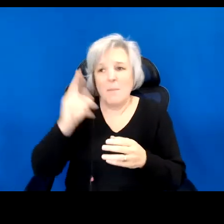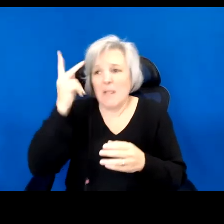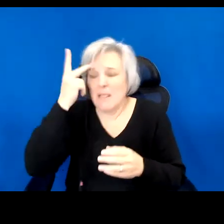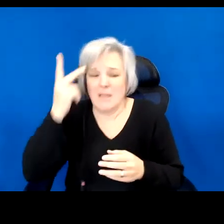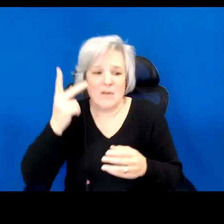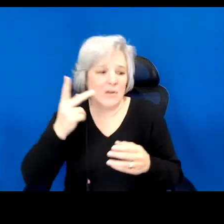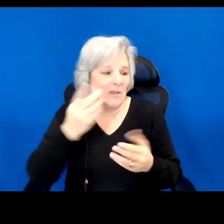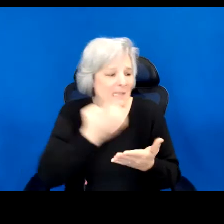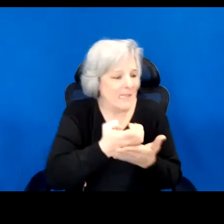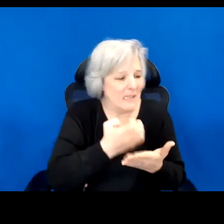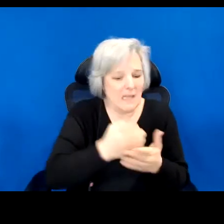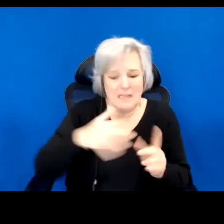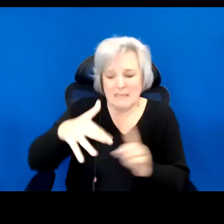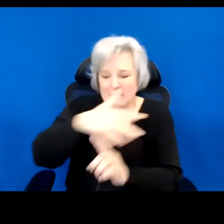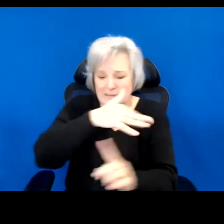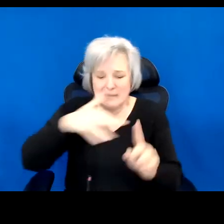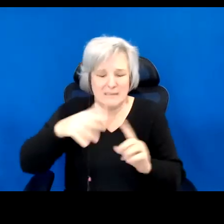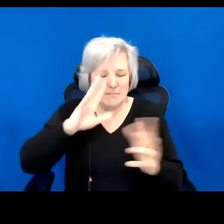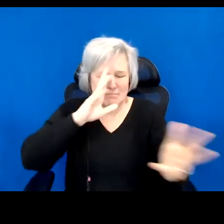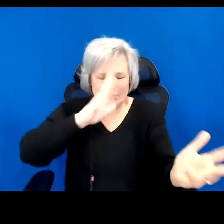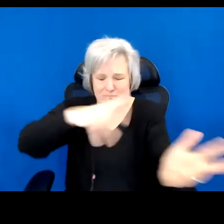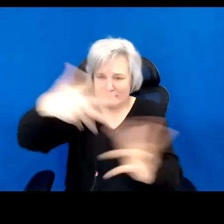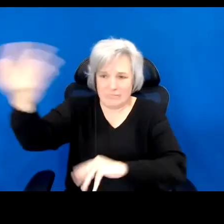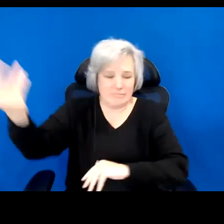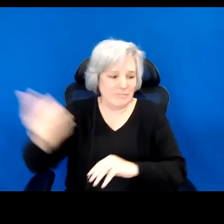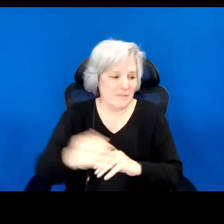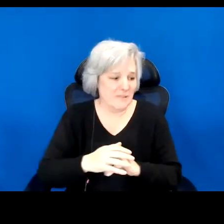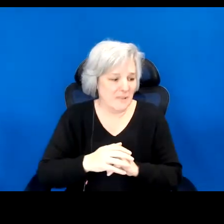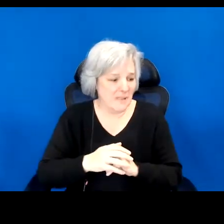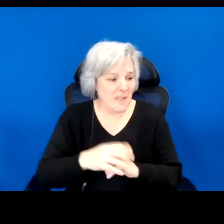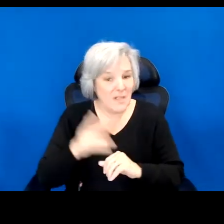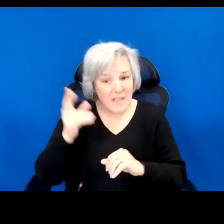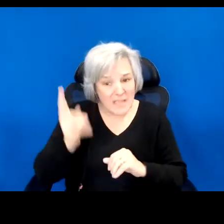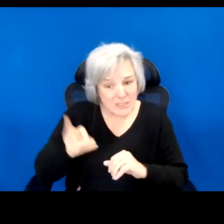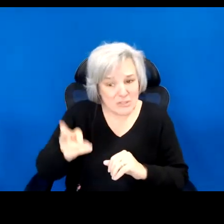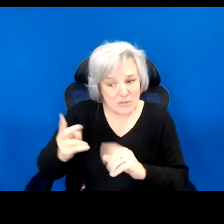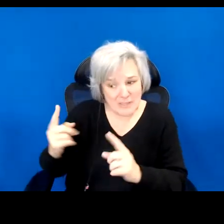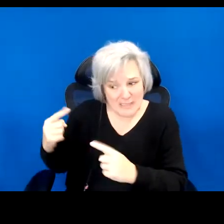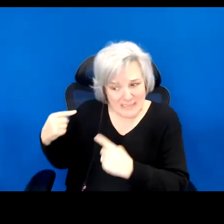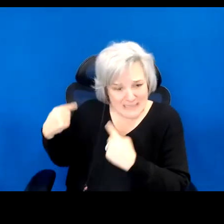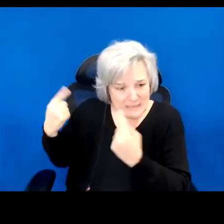I write because the burden of history, the indispensable need to keep us all from coming